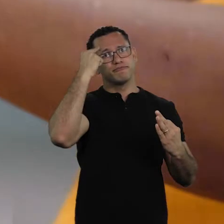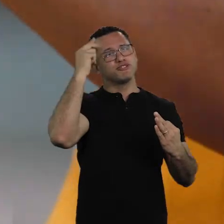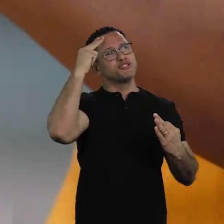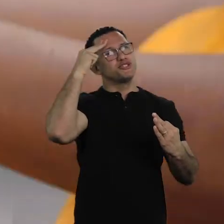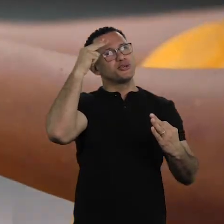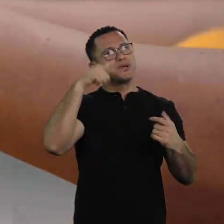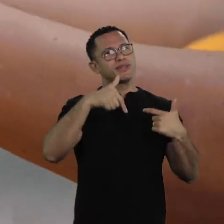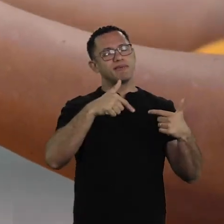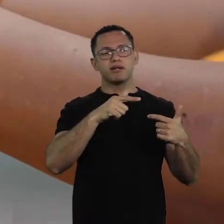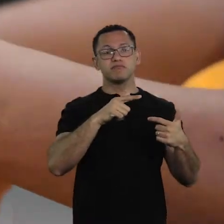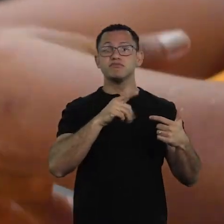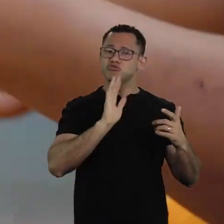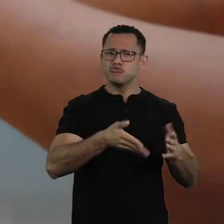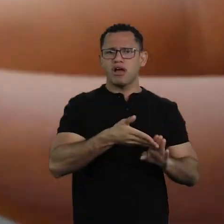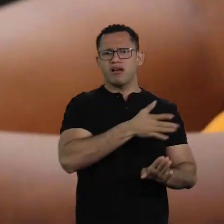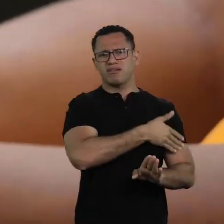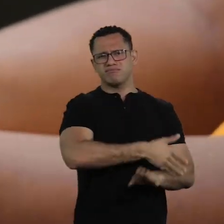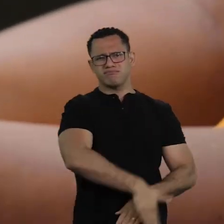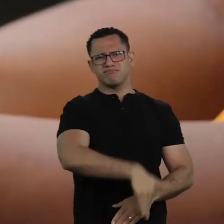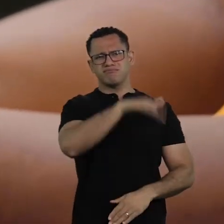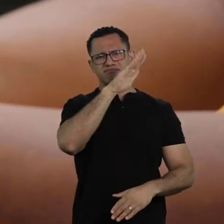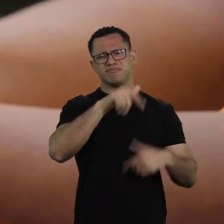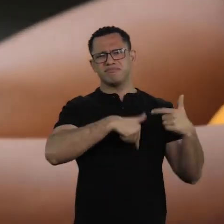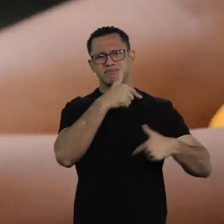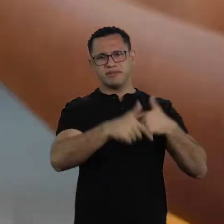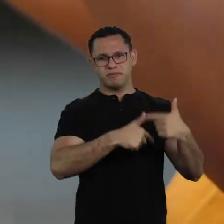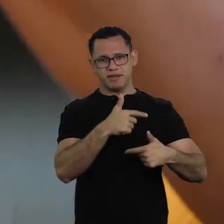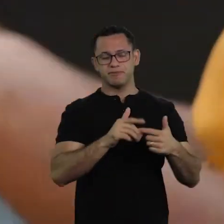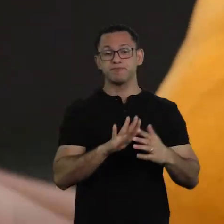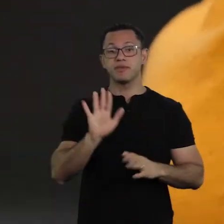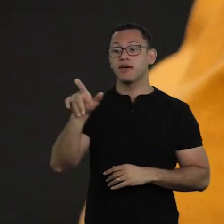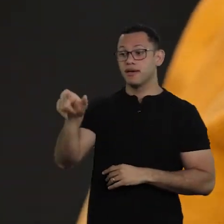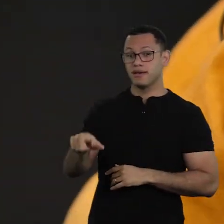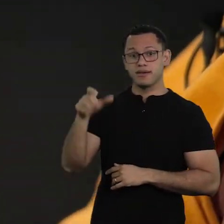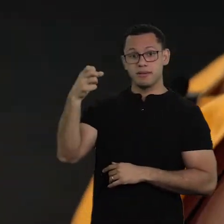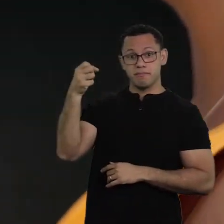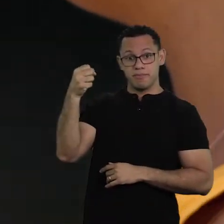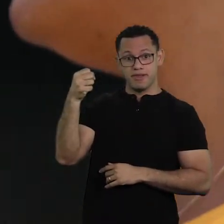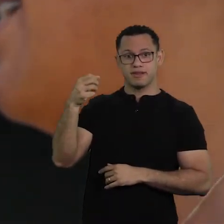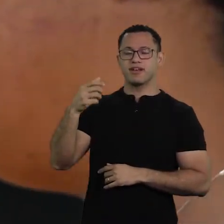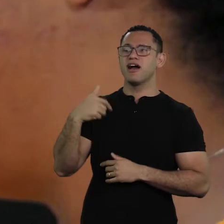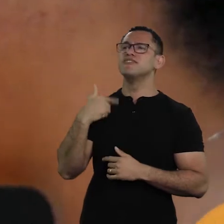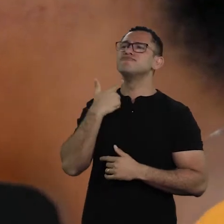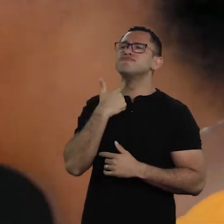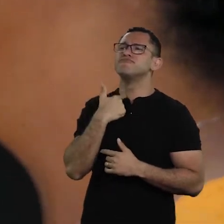and when white women enter the job market, there is a maid doing the chores,